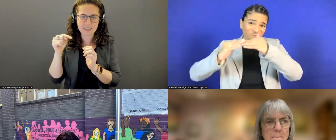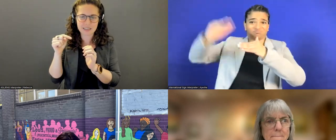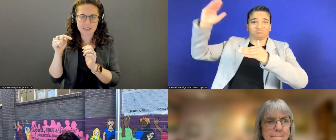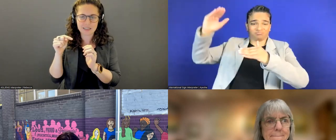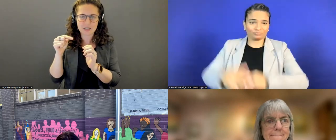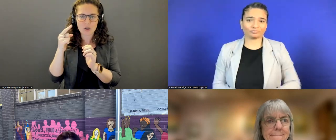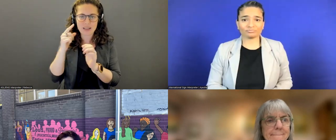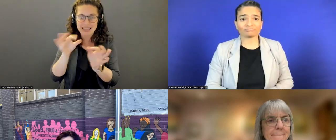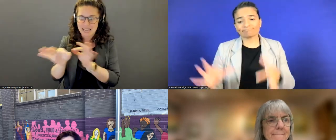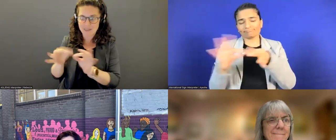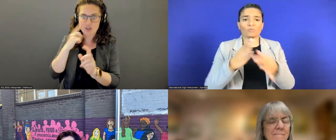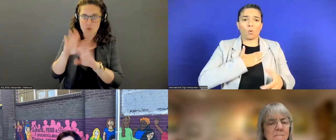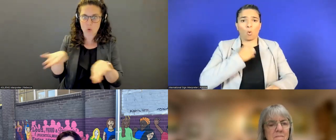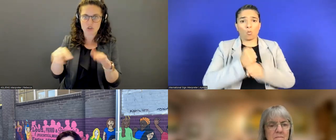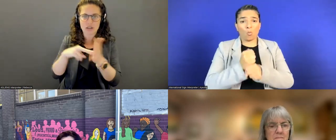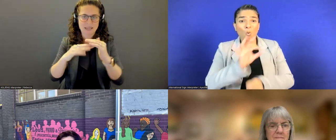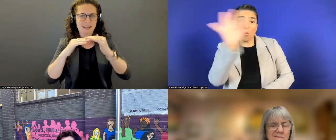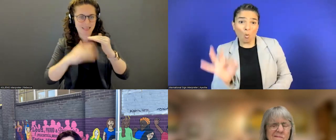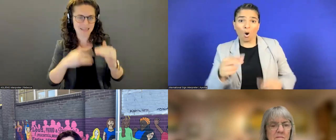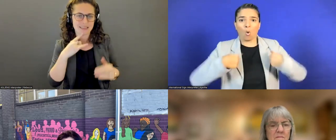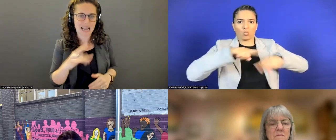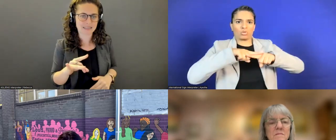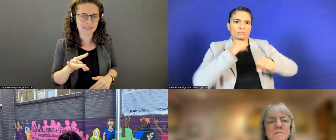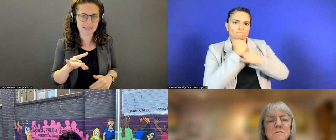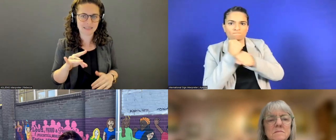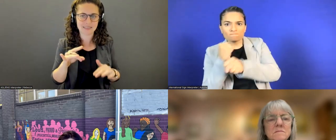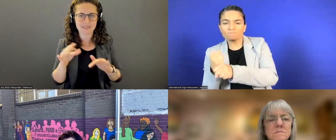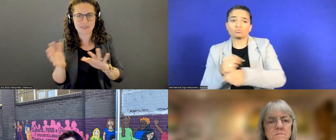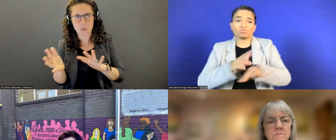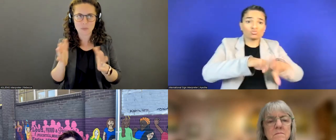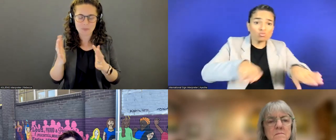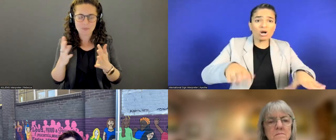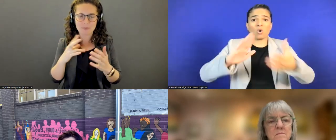for children is anyone younger than 18. So 17 or younger.